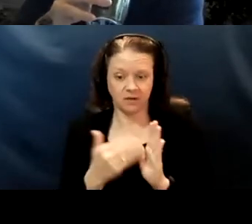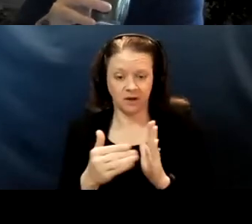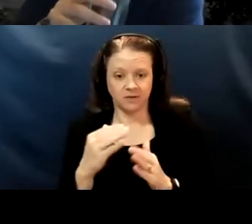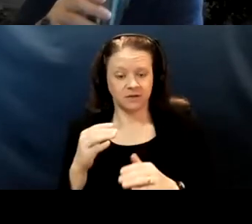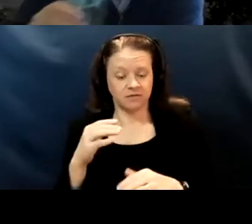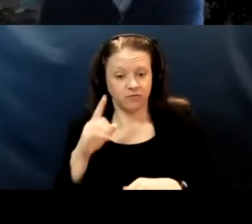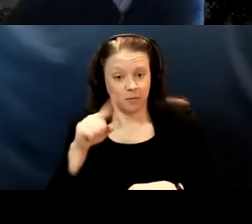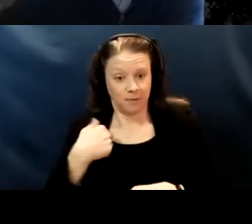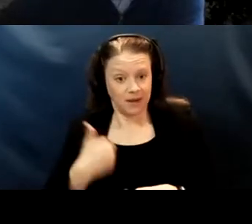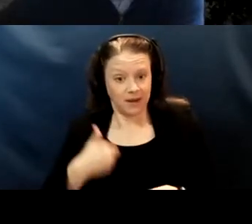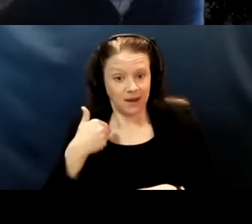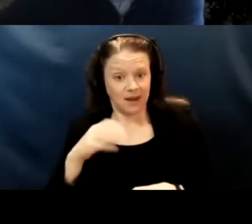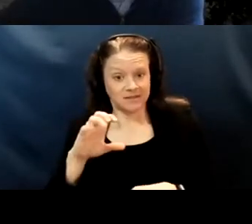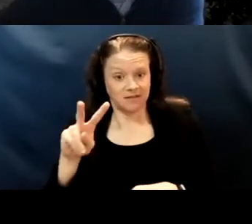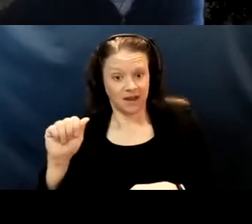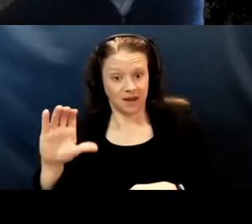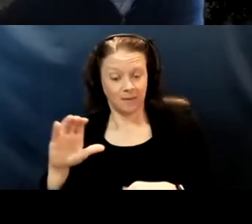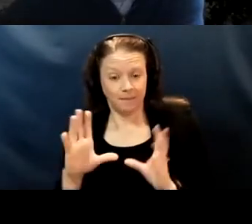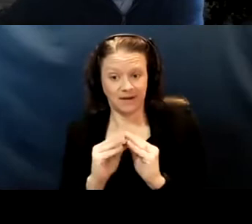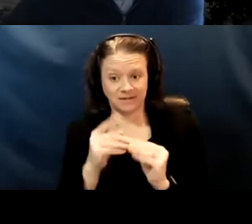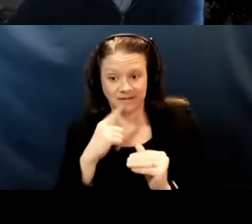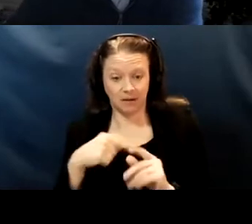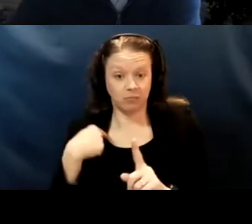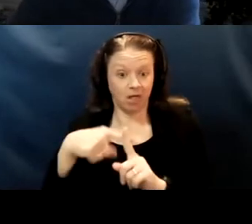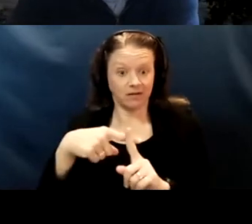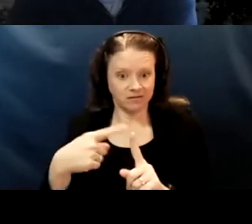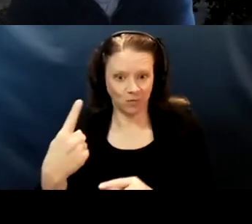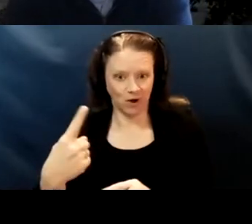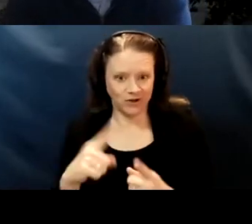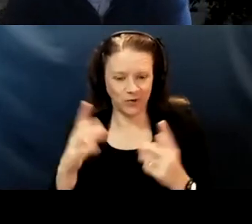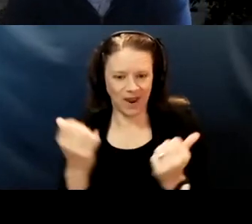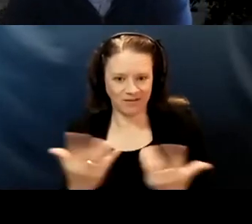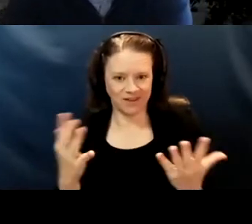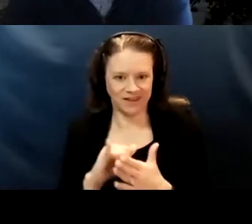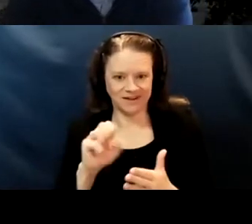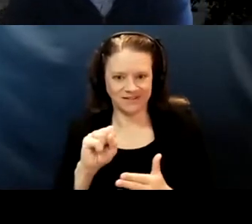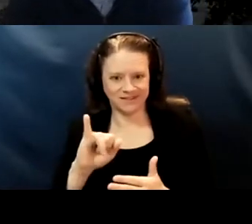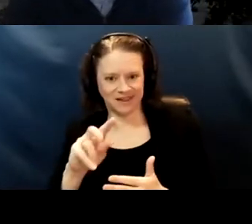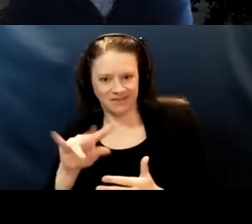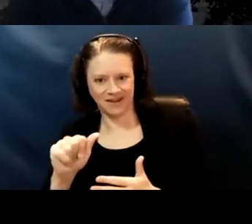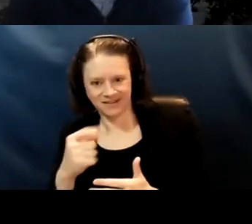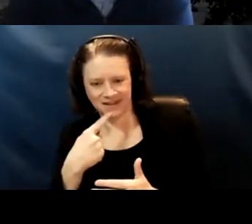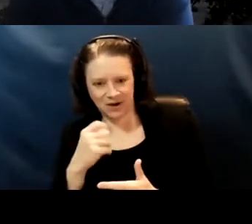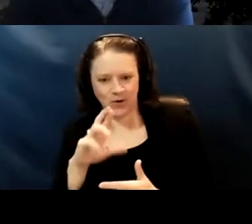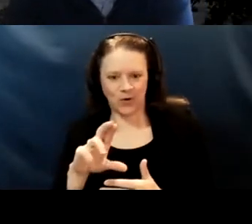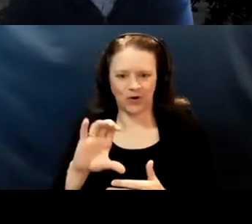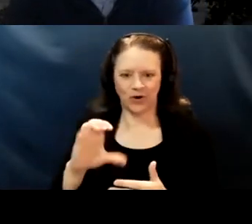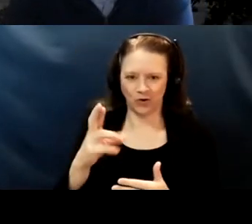you know, plus one to everything that Sylvia said. Plus one to everything that Christina said. Because I'm not,